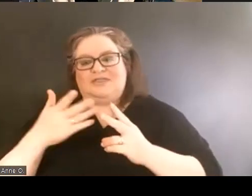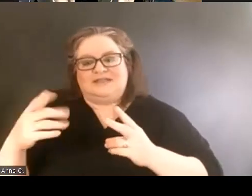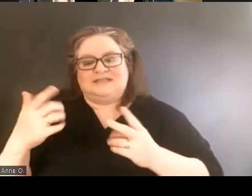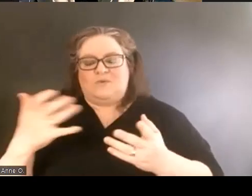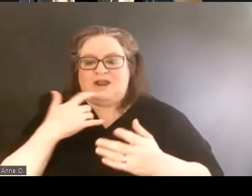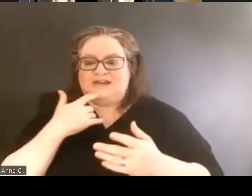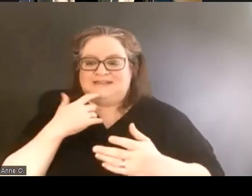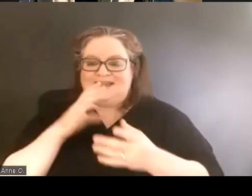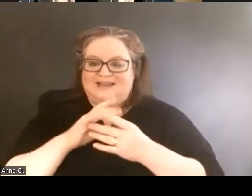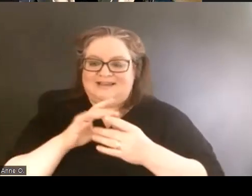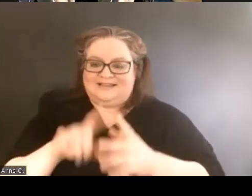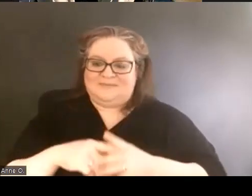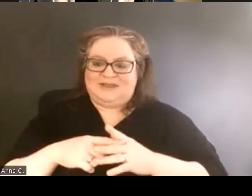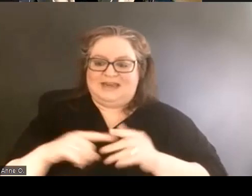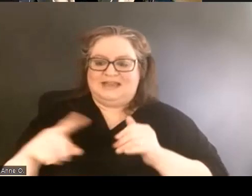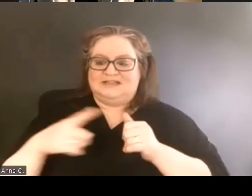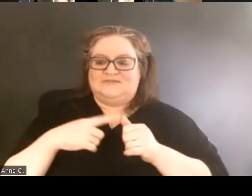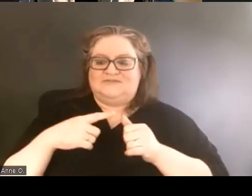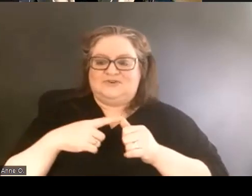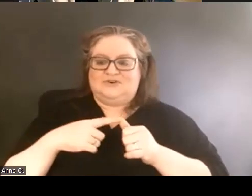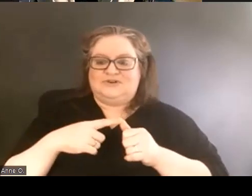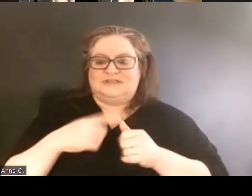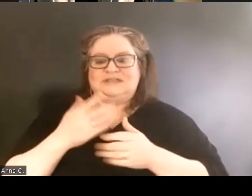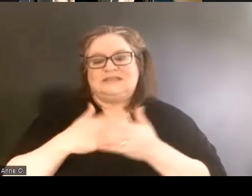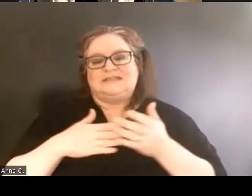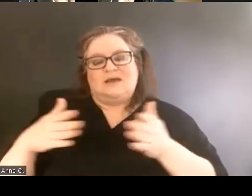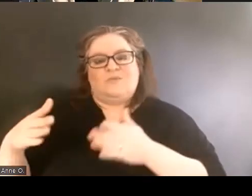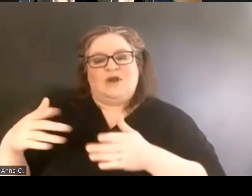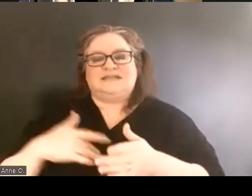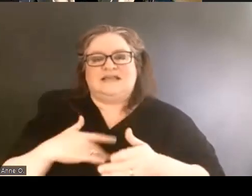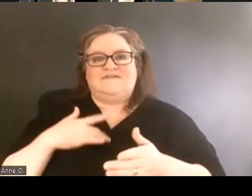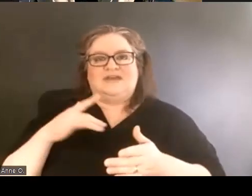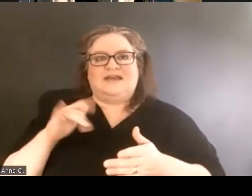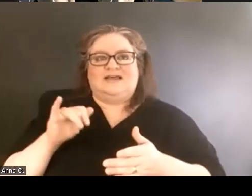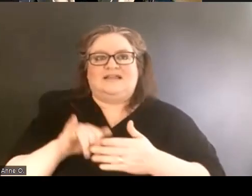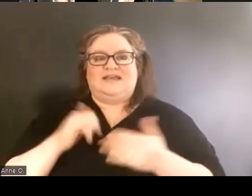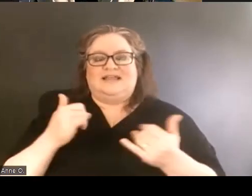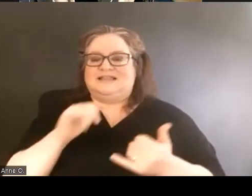First is that in some ways I feel like this is not my story to share,